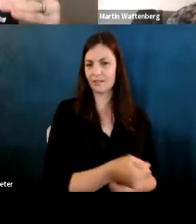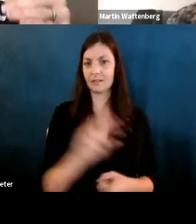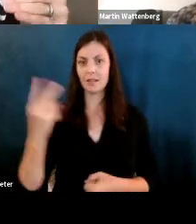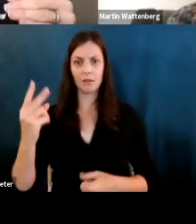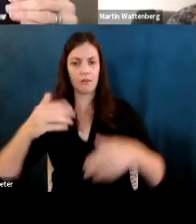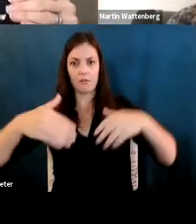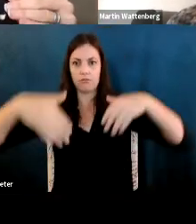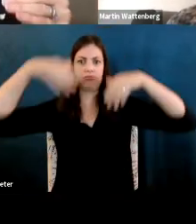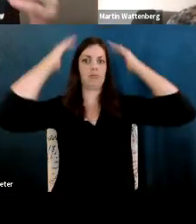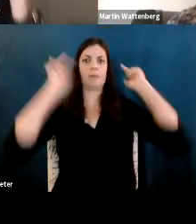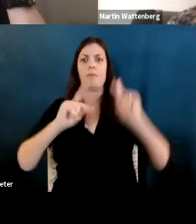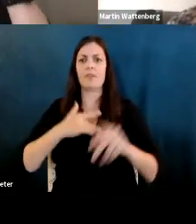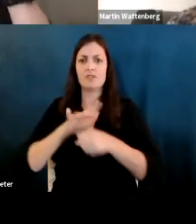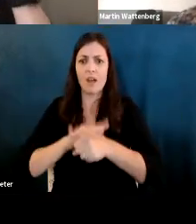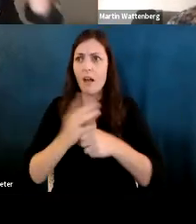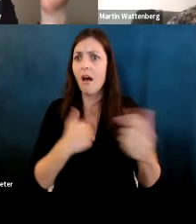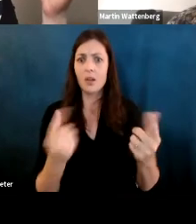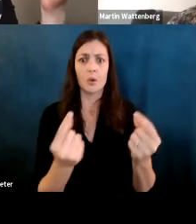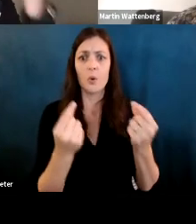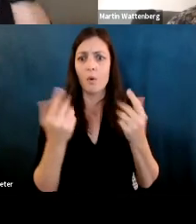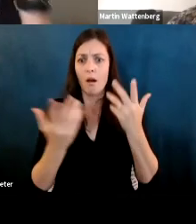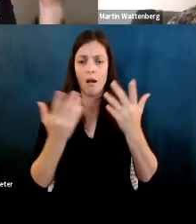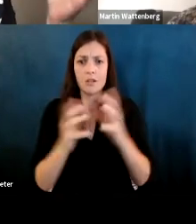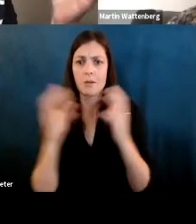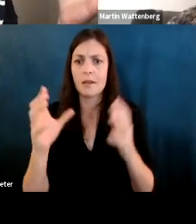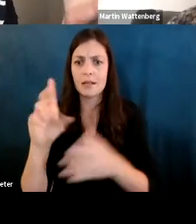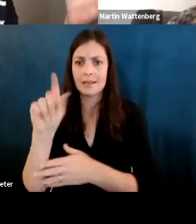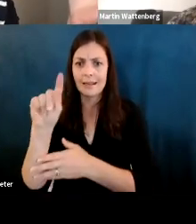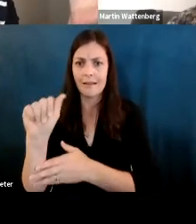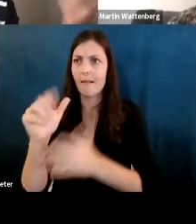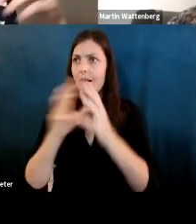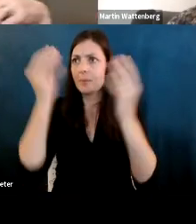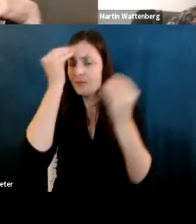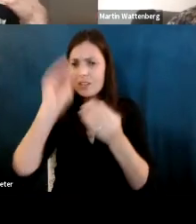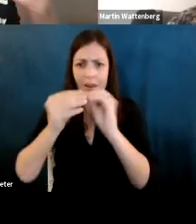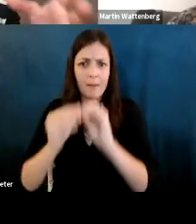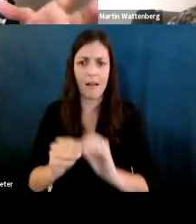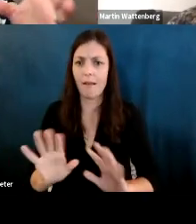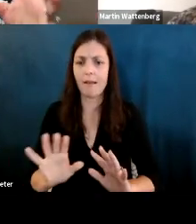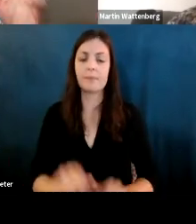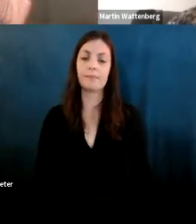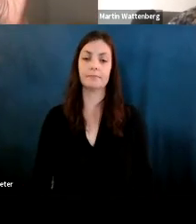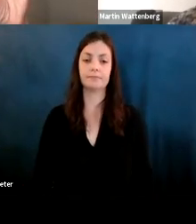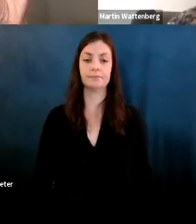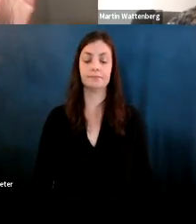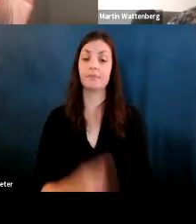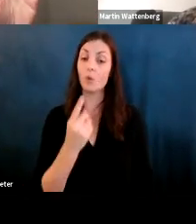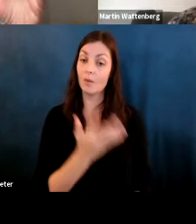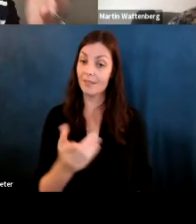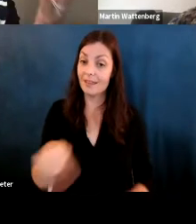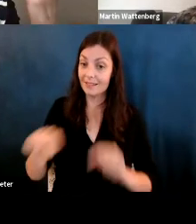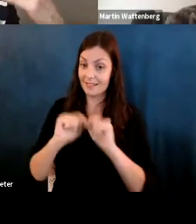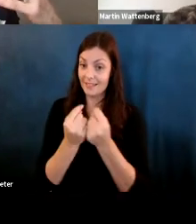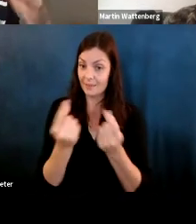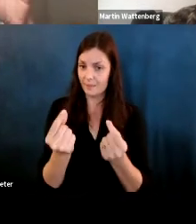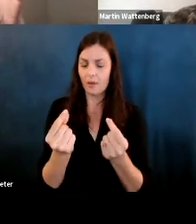Fernanda Viegas: People was stressed you're like what do I do with all these data, with all the numbers, so one of the things that this team did was to go back to.